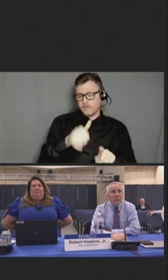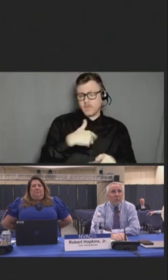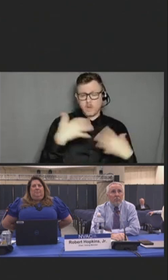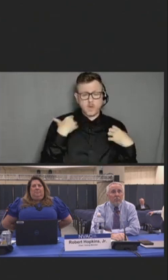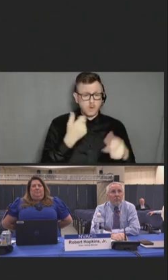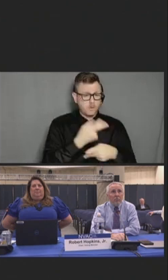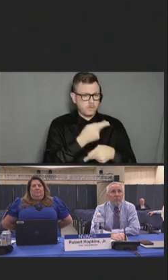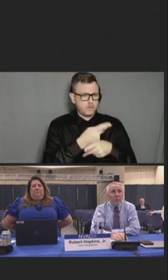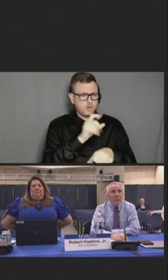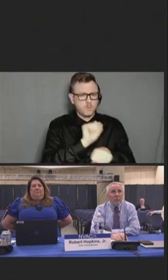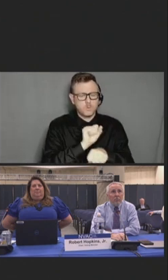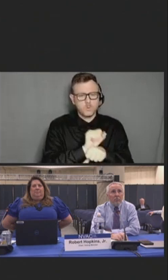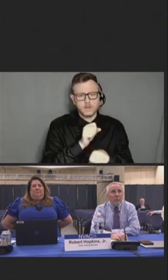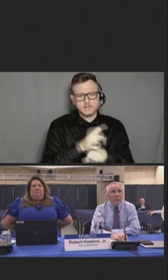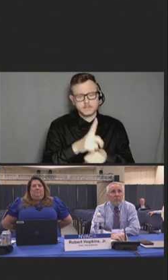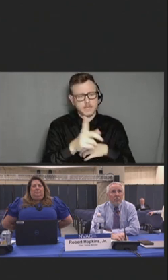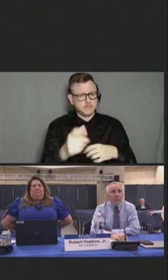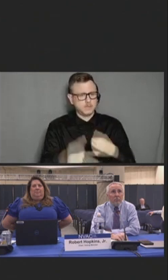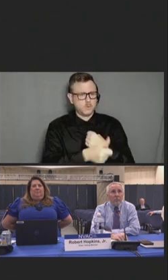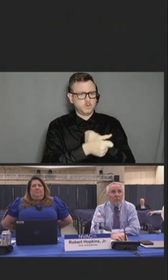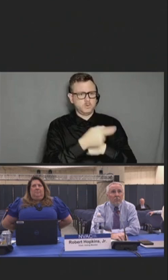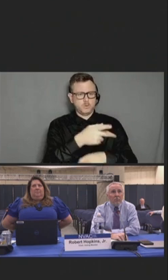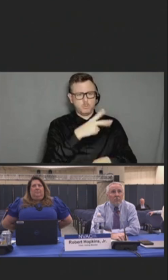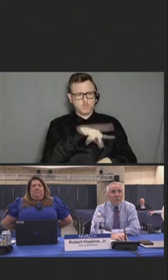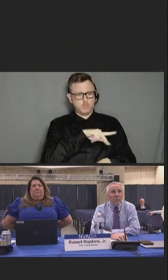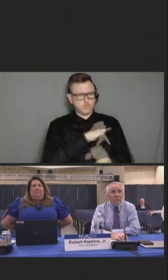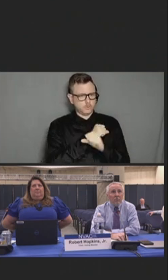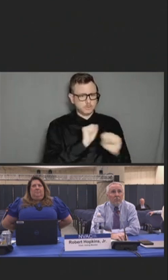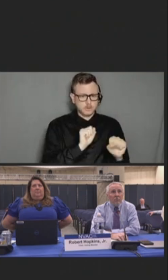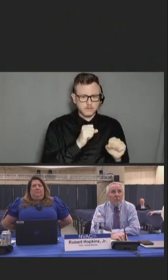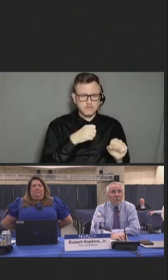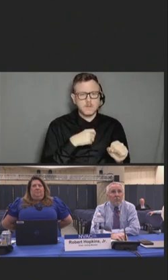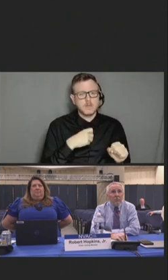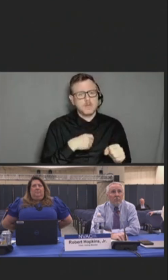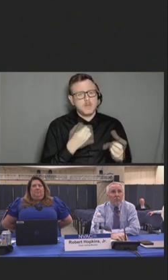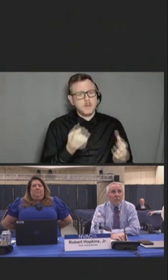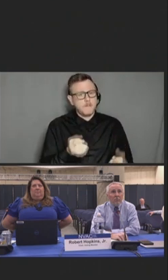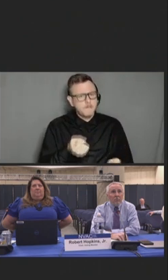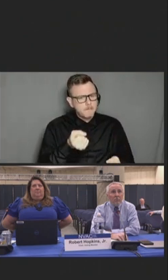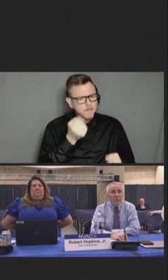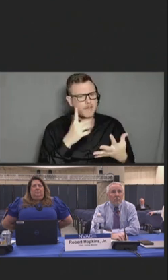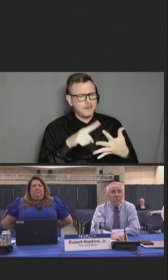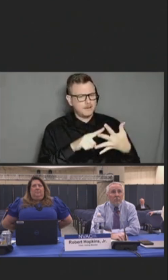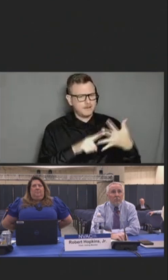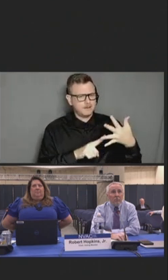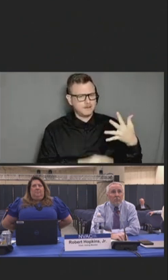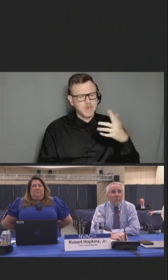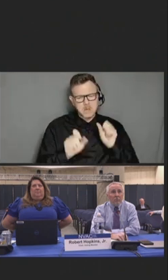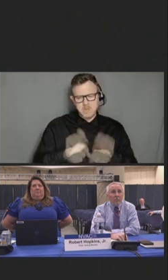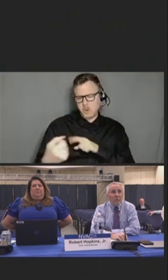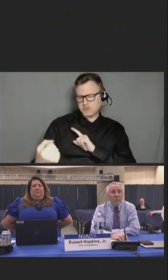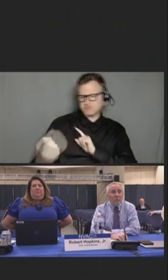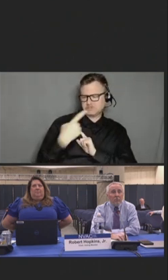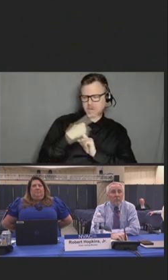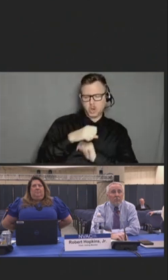their personal safety. There are unnerving reports of individuals purposely spitting on, coughing at and verbally